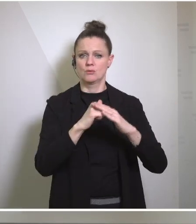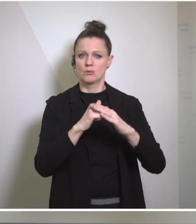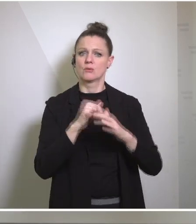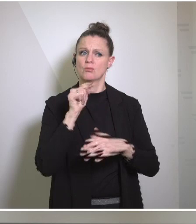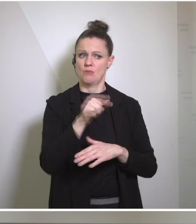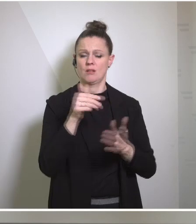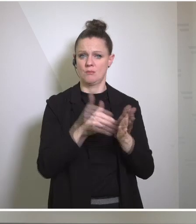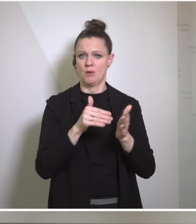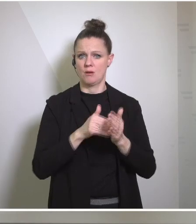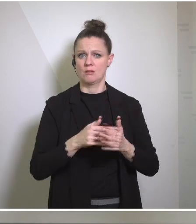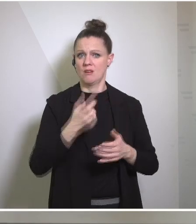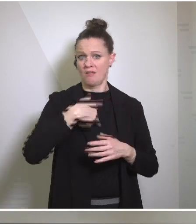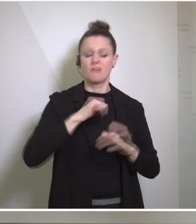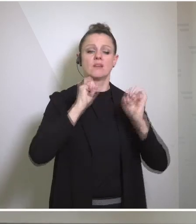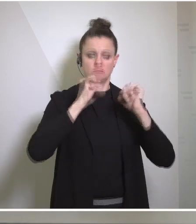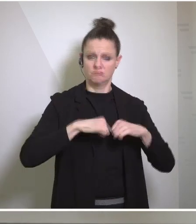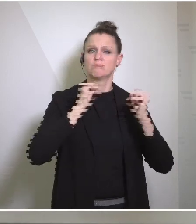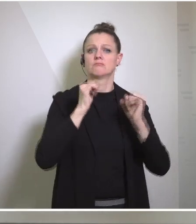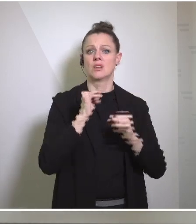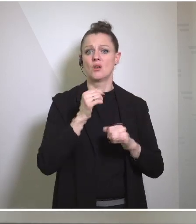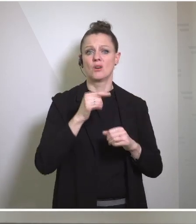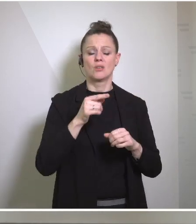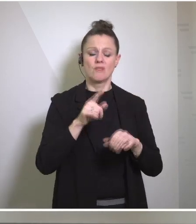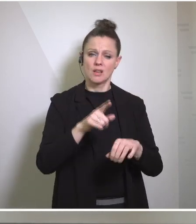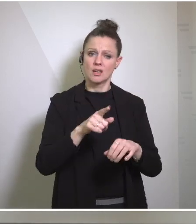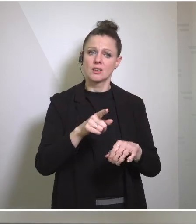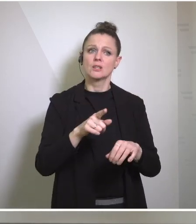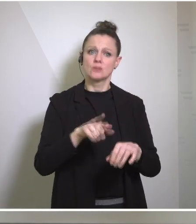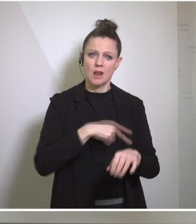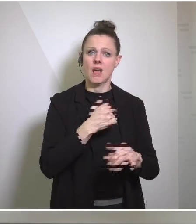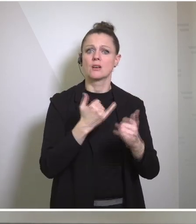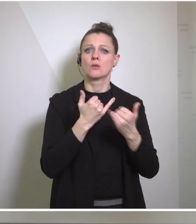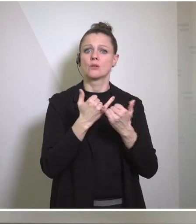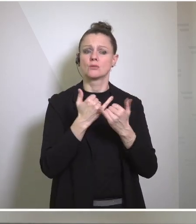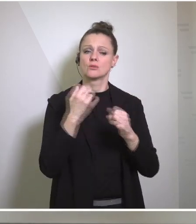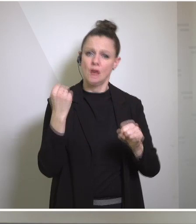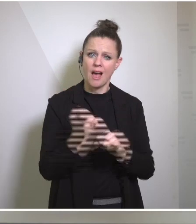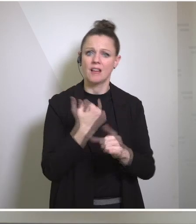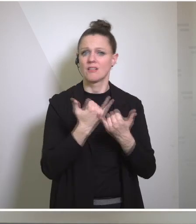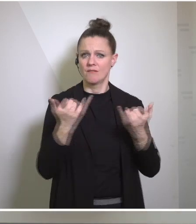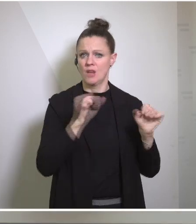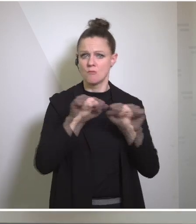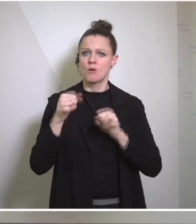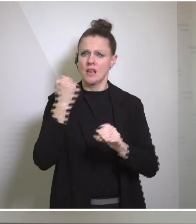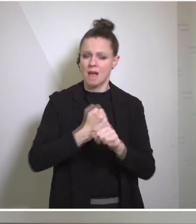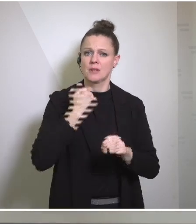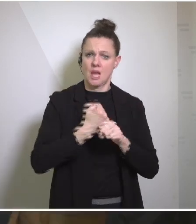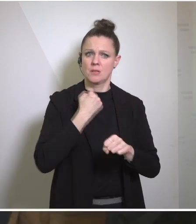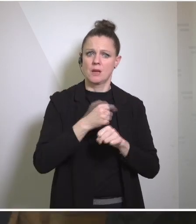that we're committed to. And we will work as long and as hard as it takes to get it done.